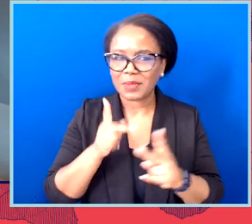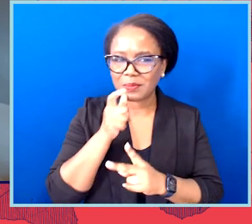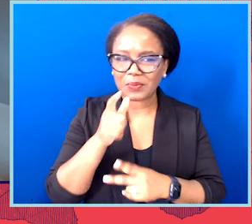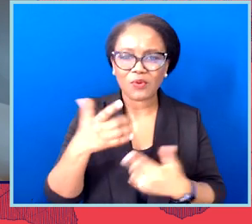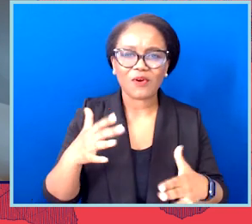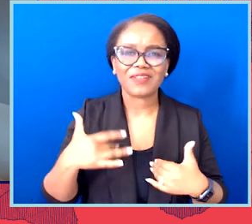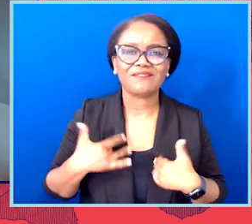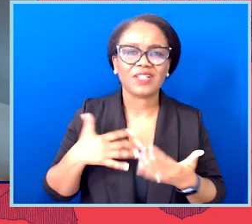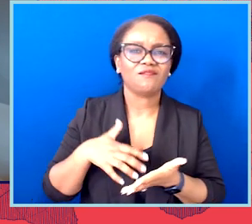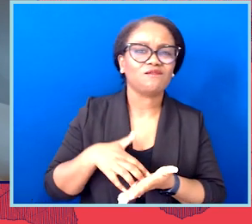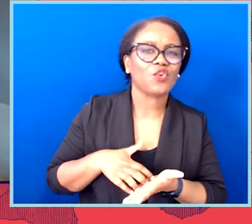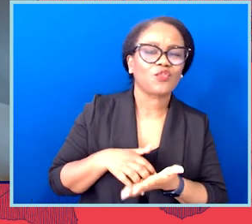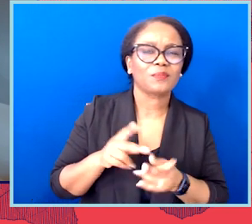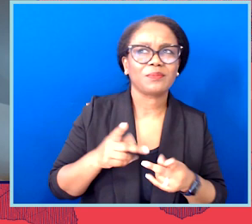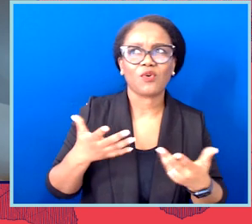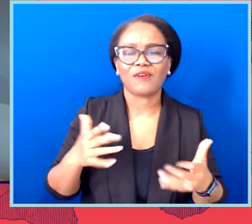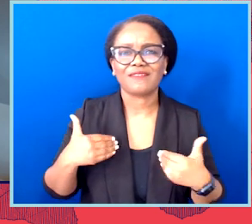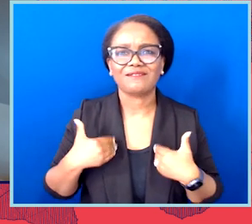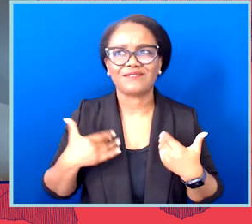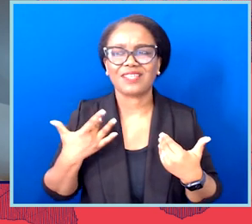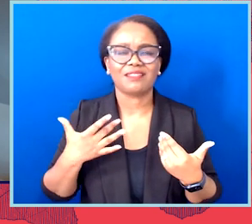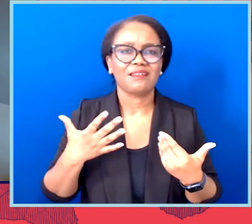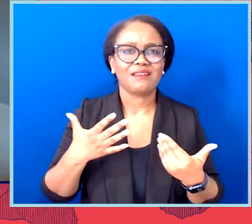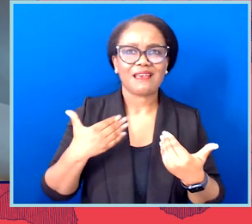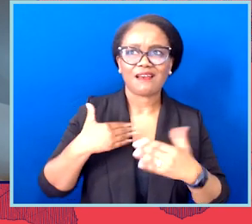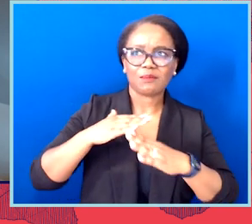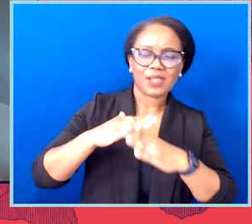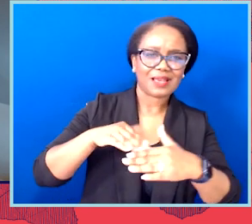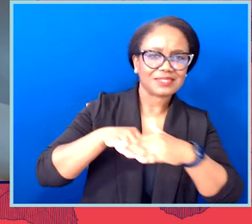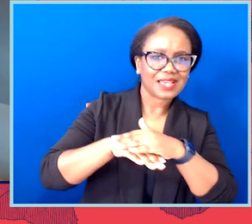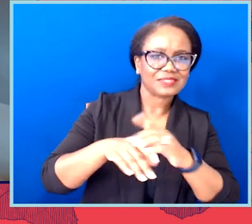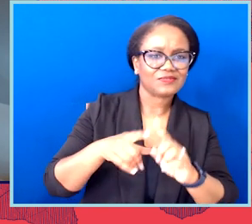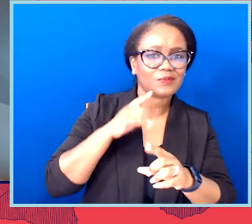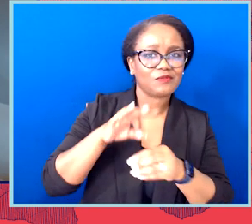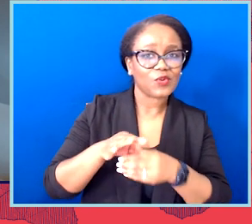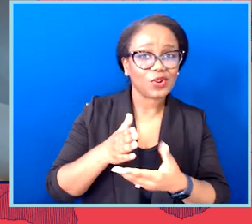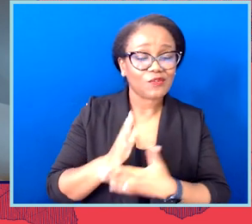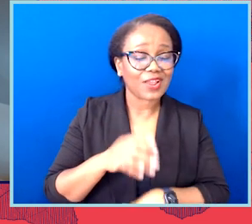people who are already disenfranchized from access to voting rights or abortion care rights